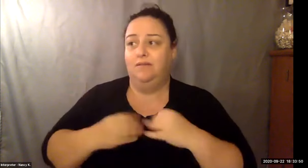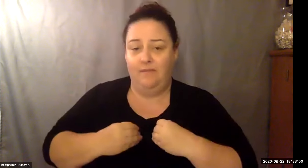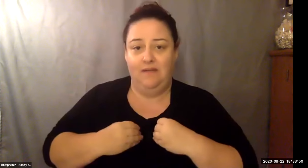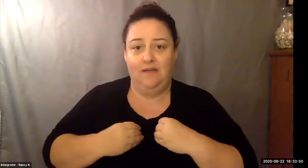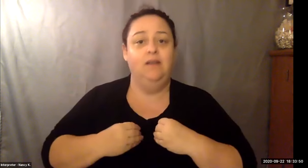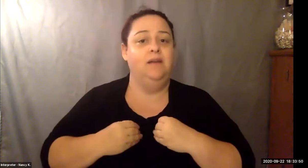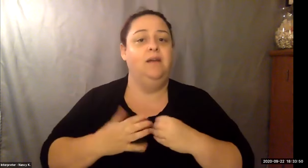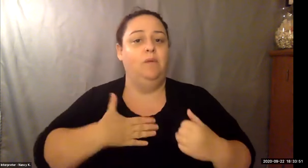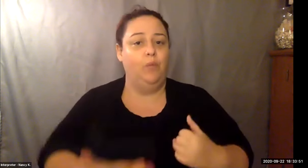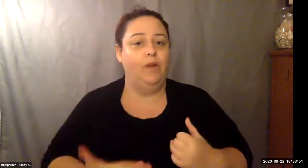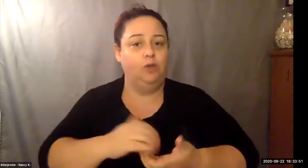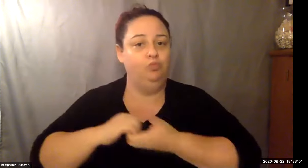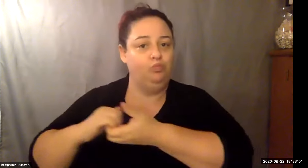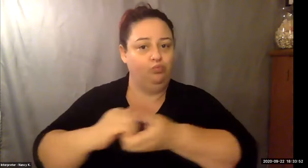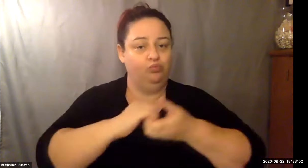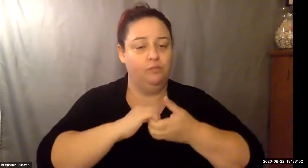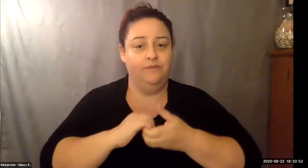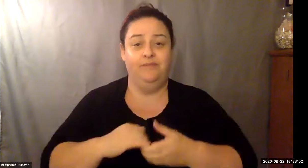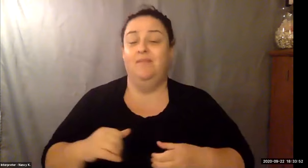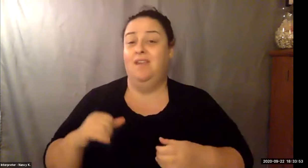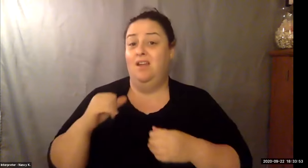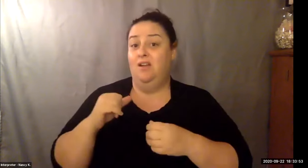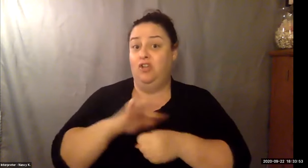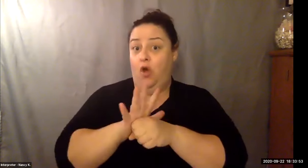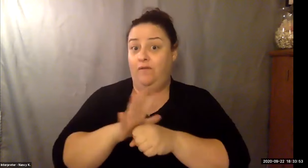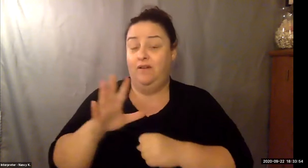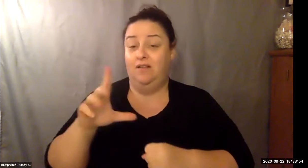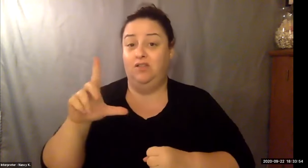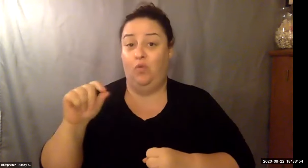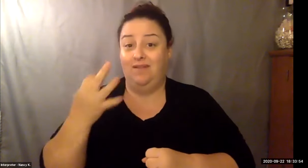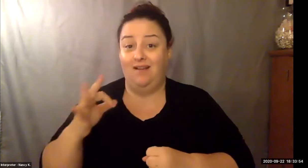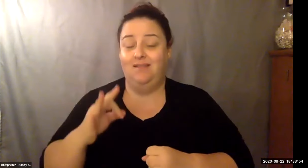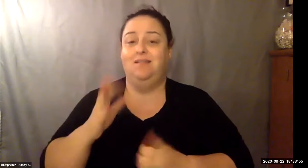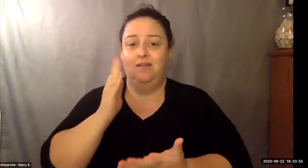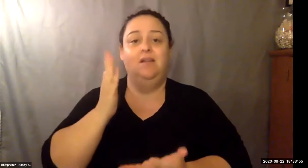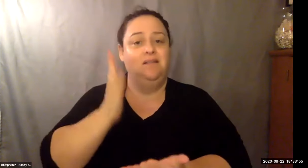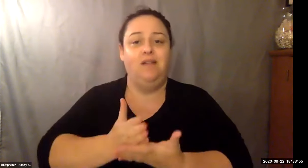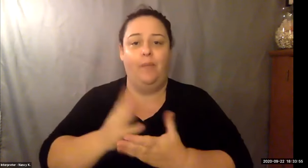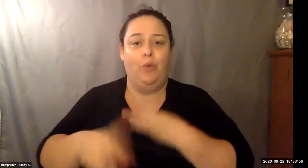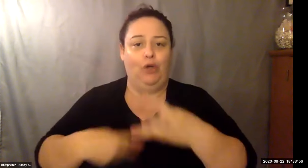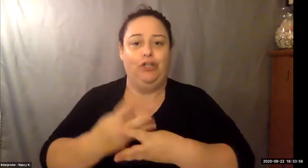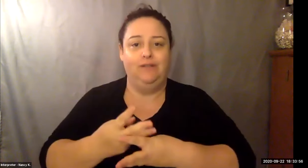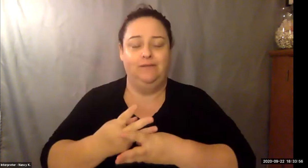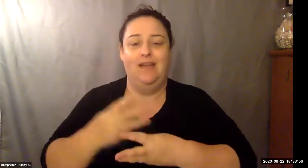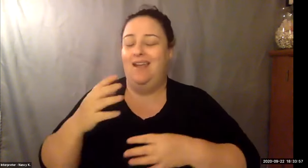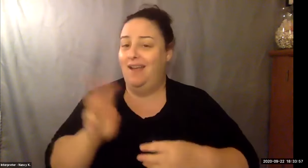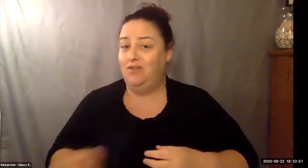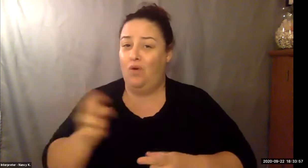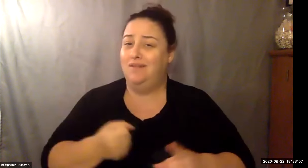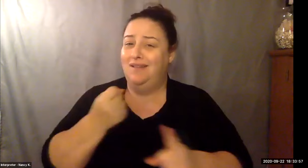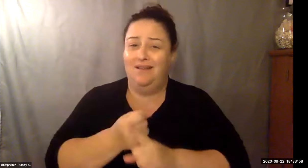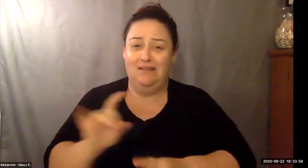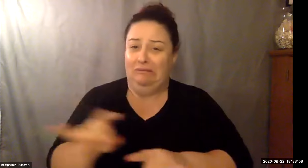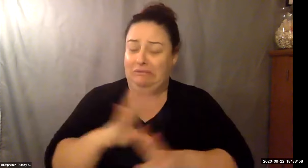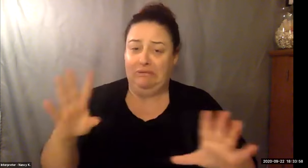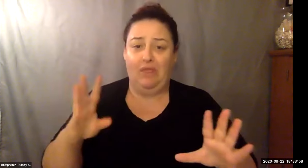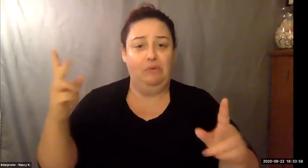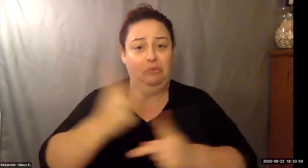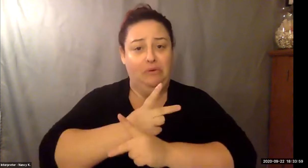Keith Wolling: A group of travel people from the French capital were involved to make an exploratory fight, flight over the new route. So at that point.